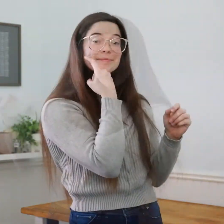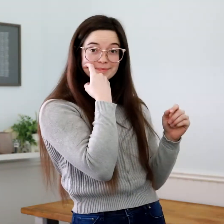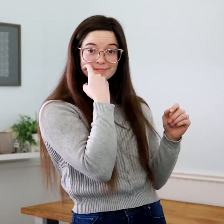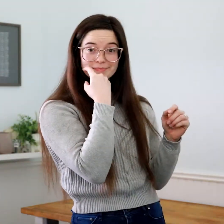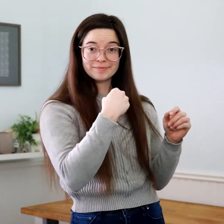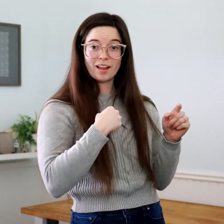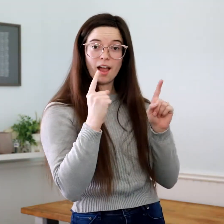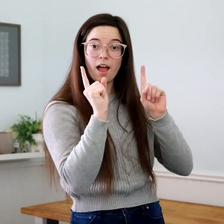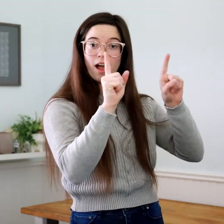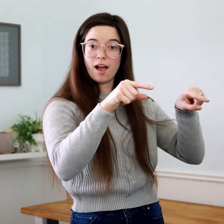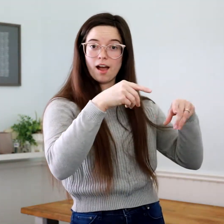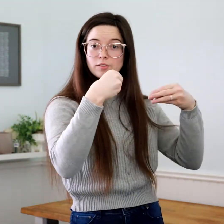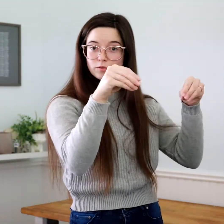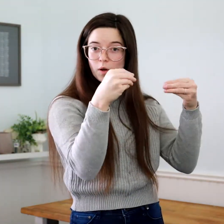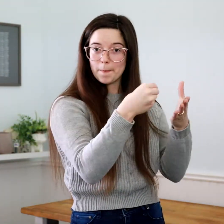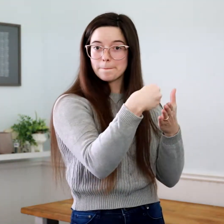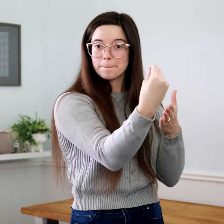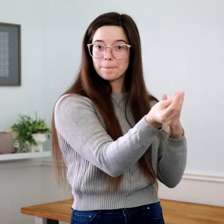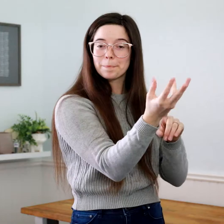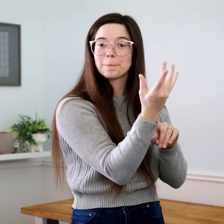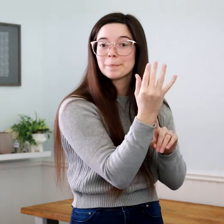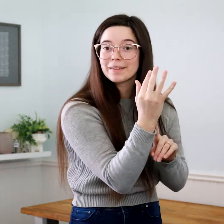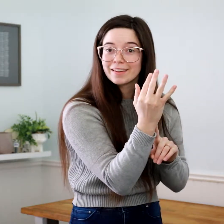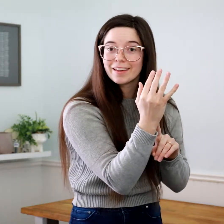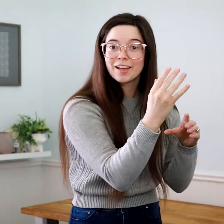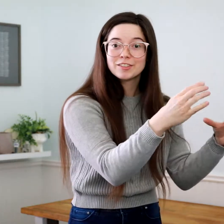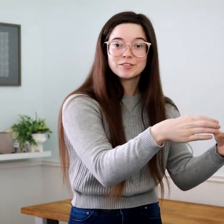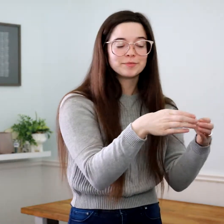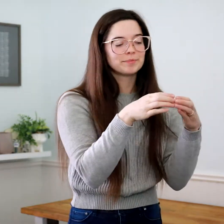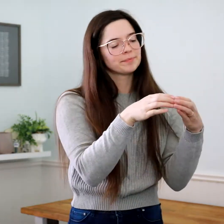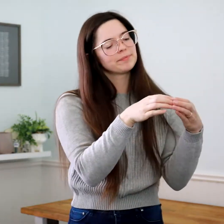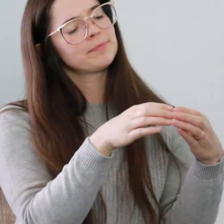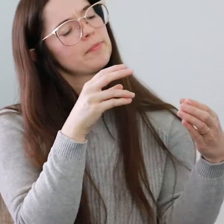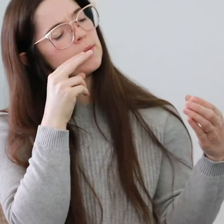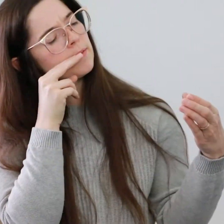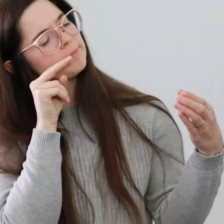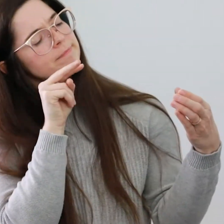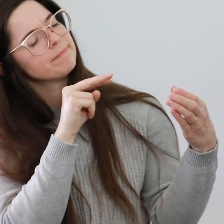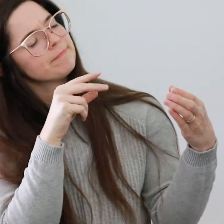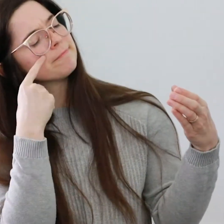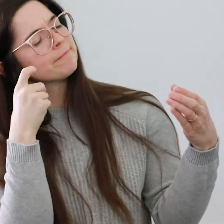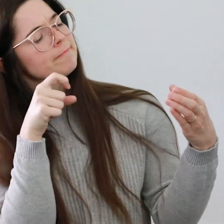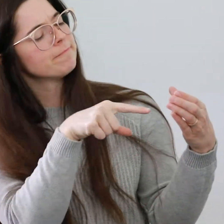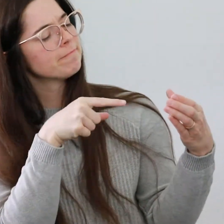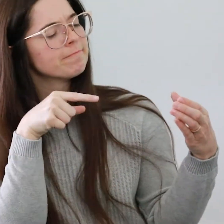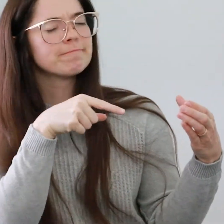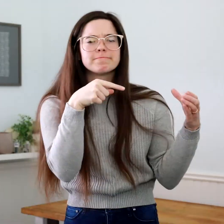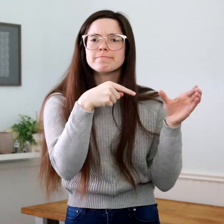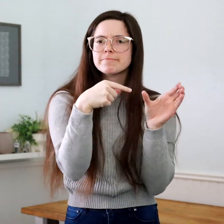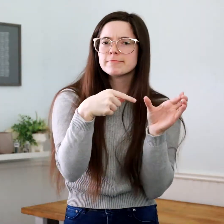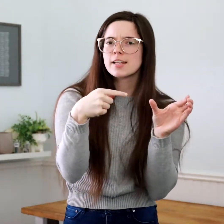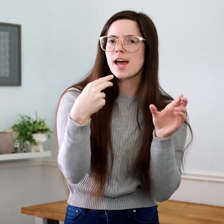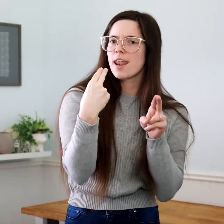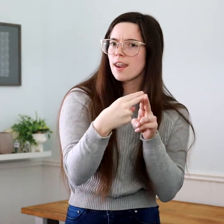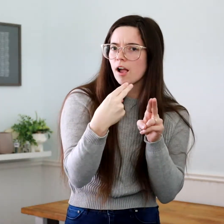I recently went out to buy candles and got to looking at their names...